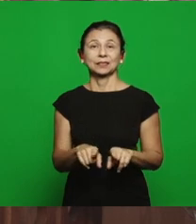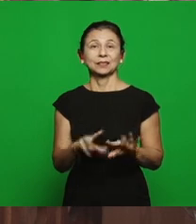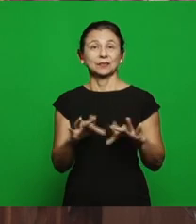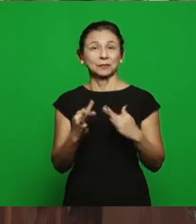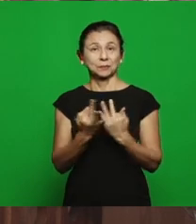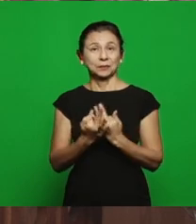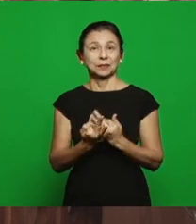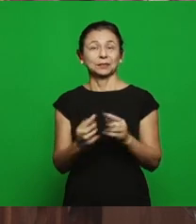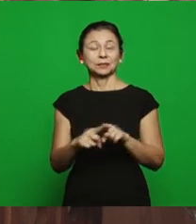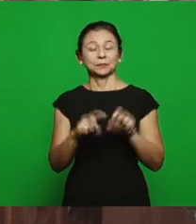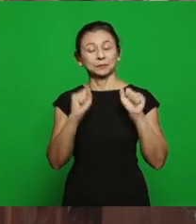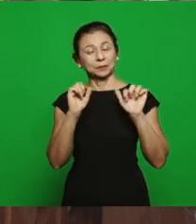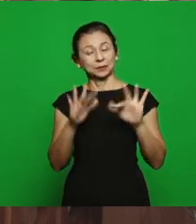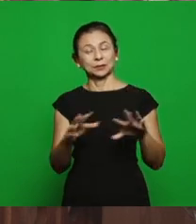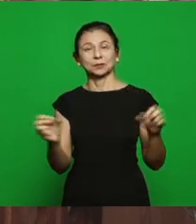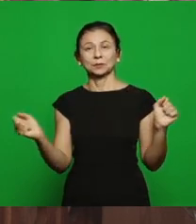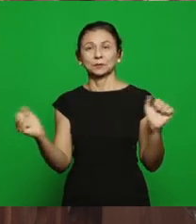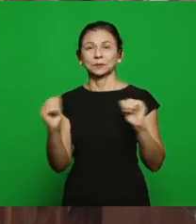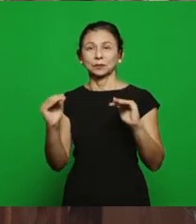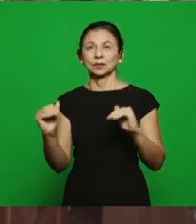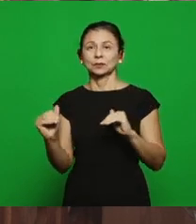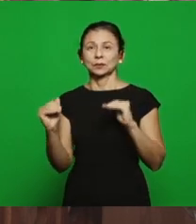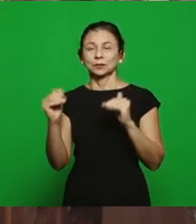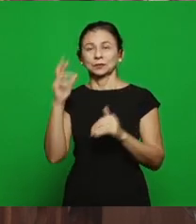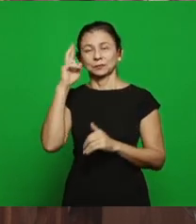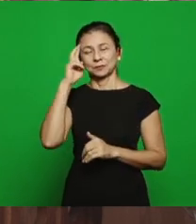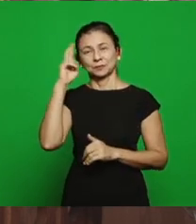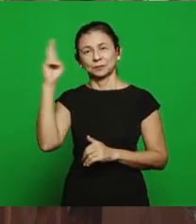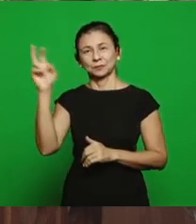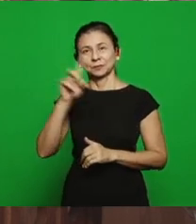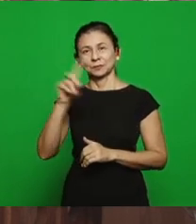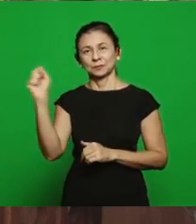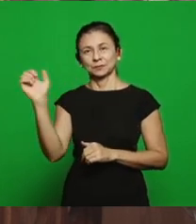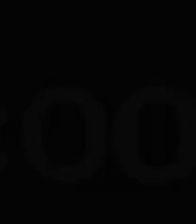for the glory of the name of the Lord God bless you all, the peace of the Lord